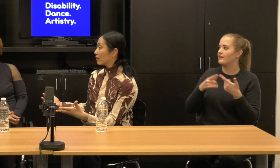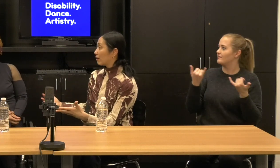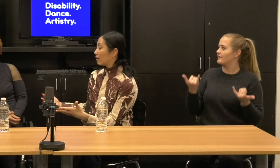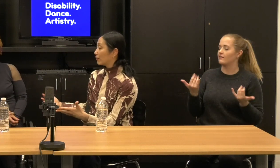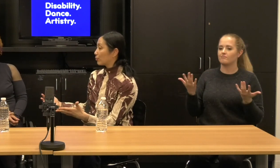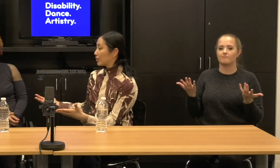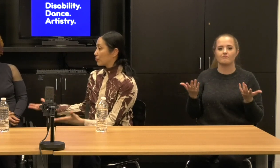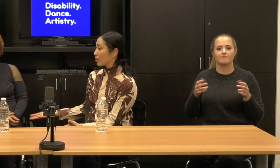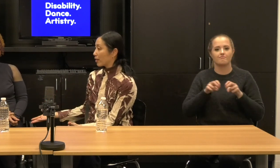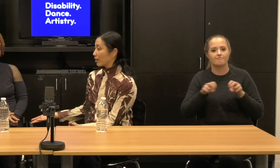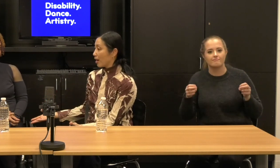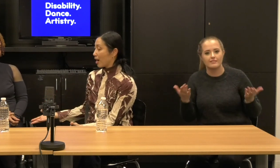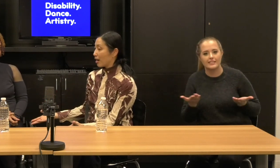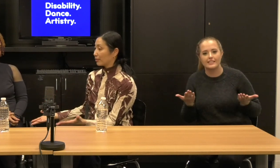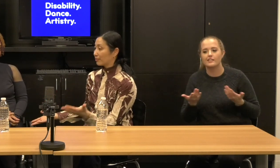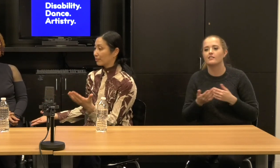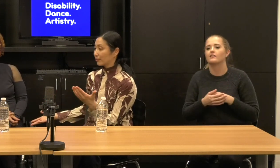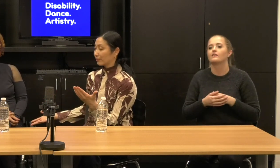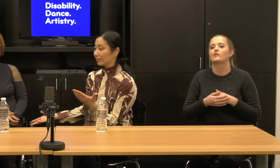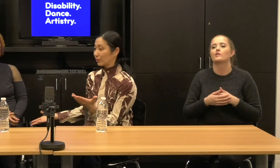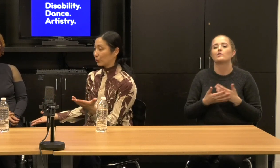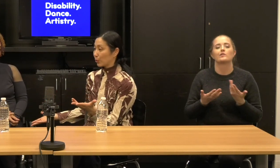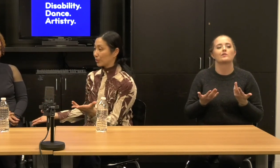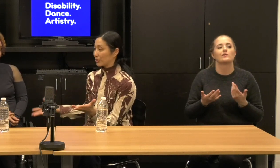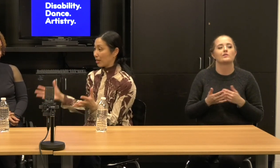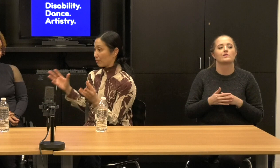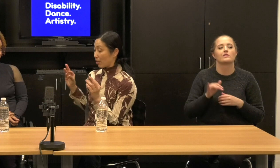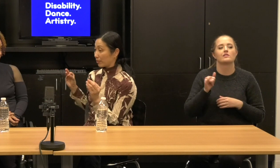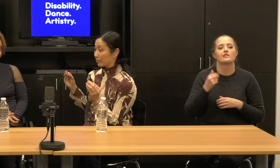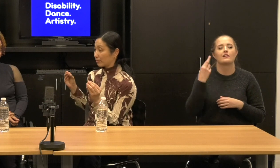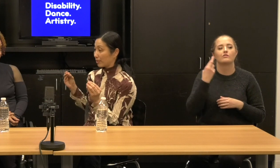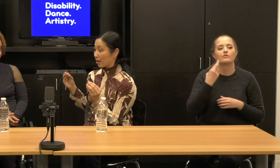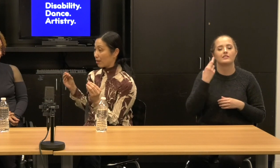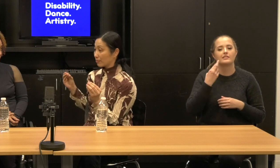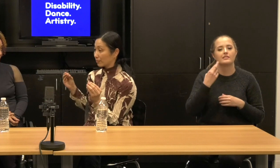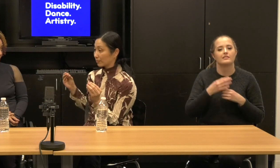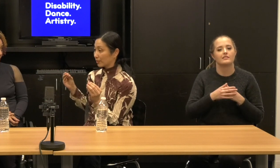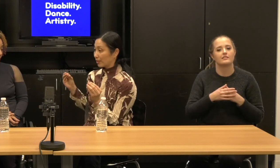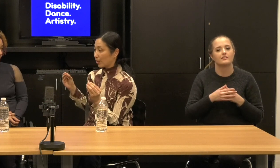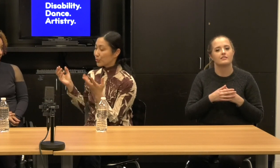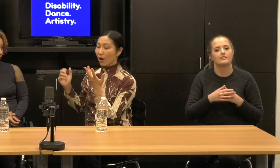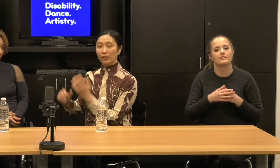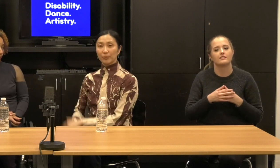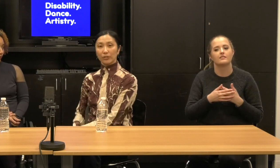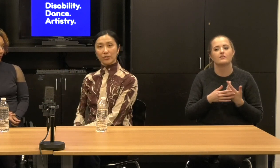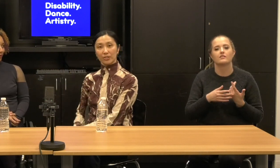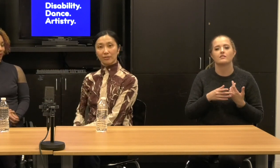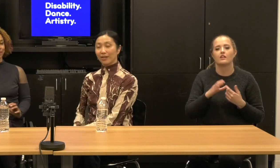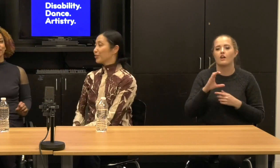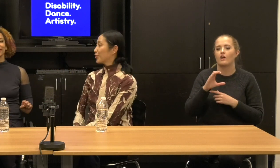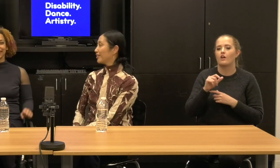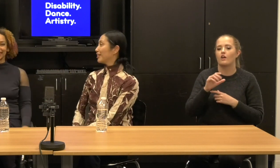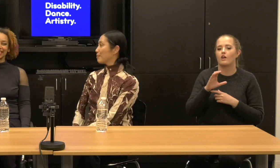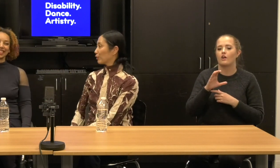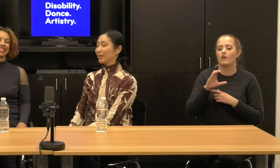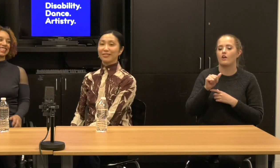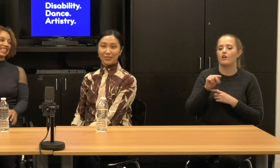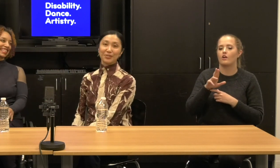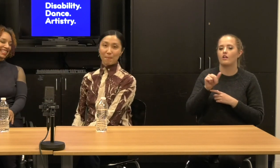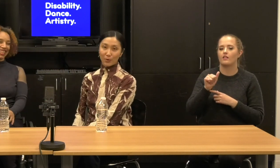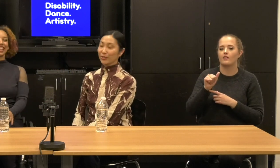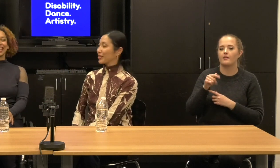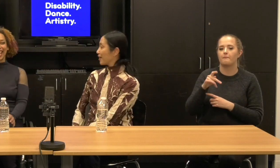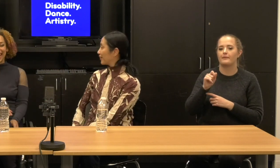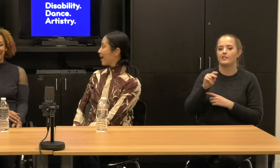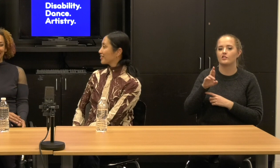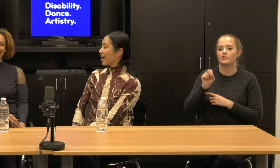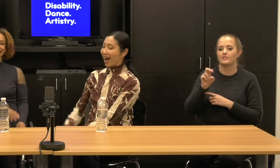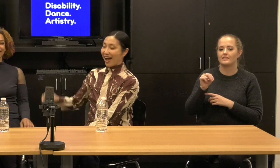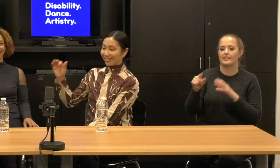And the reason why I noticed, I, it was Carla Peterson She emailed me in December Carla,